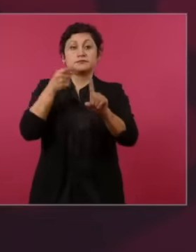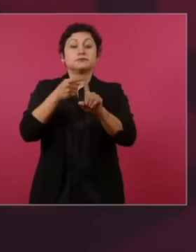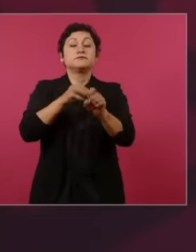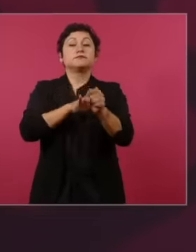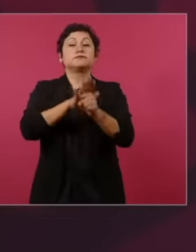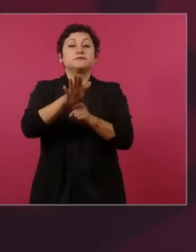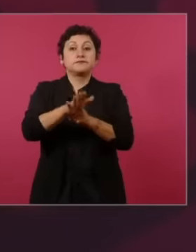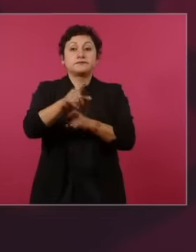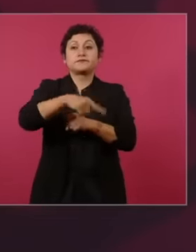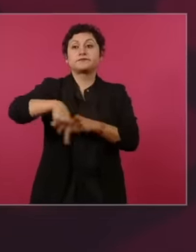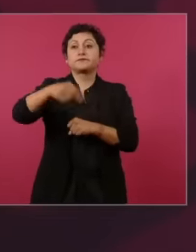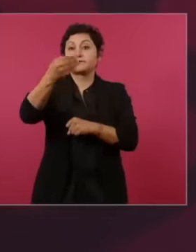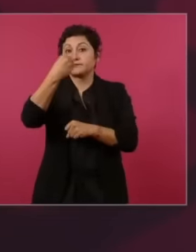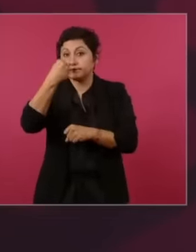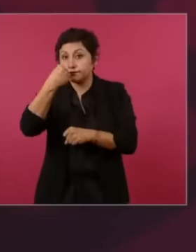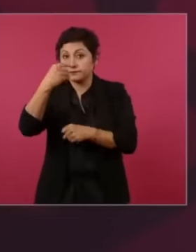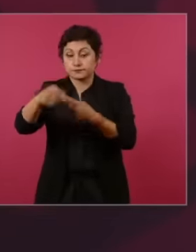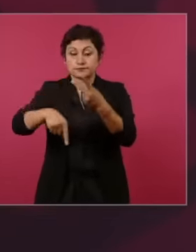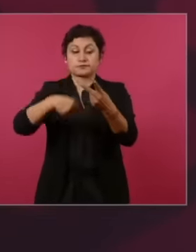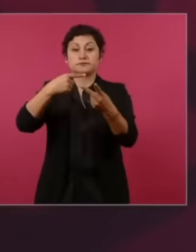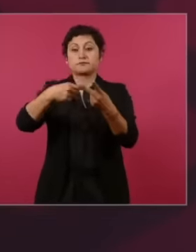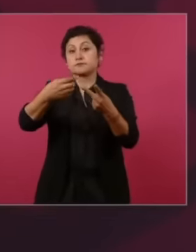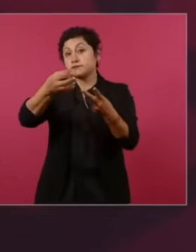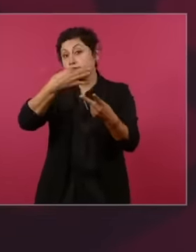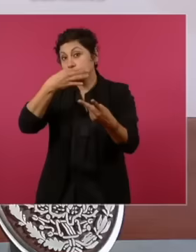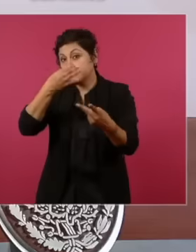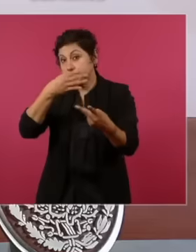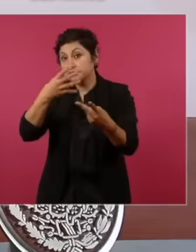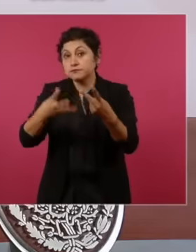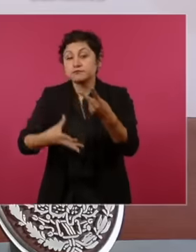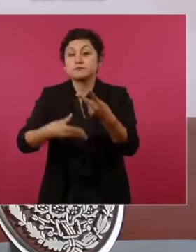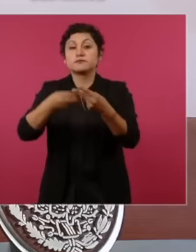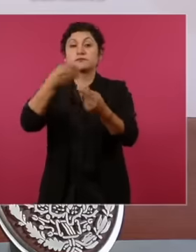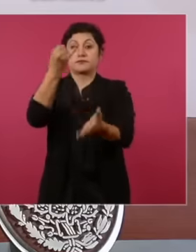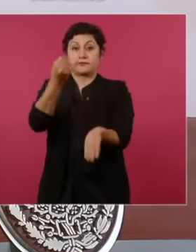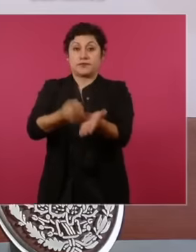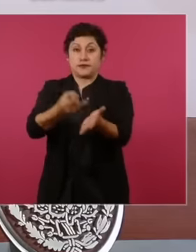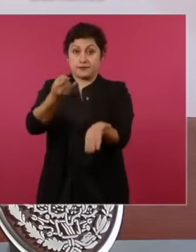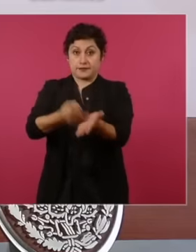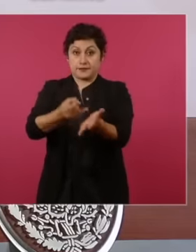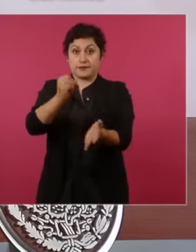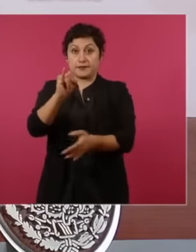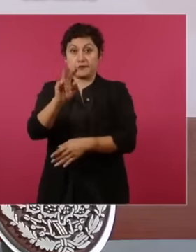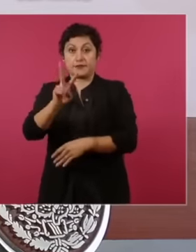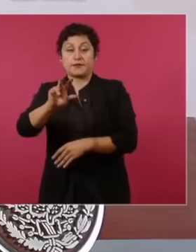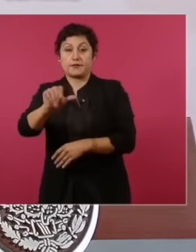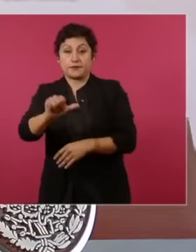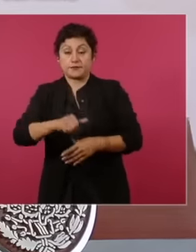medicines, and it also tells you about the